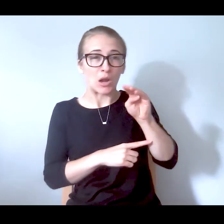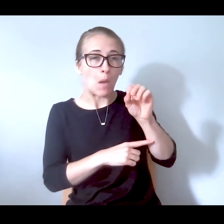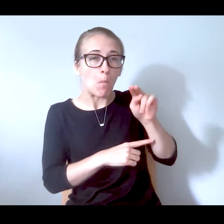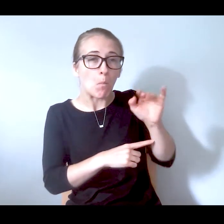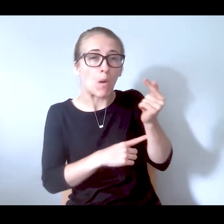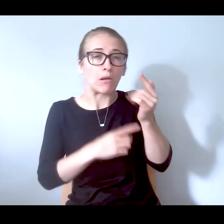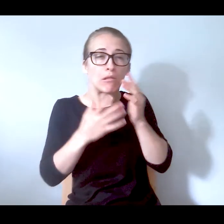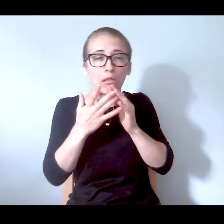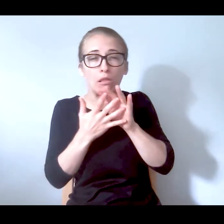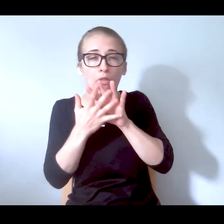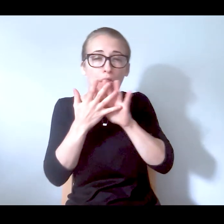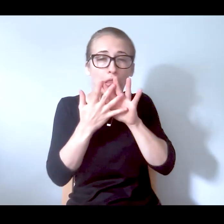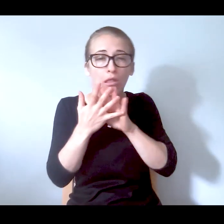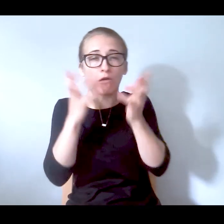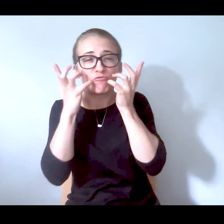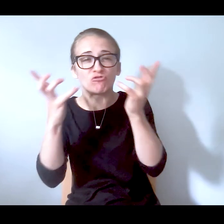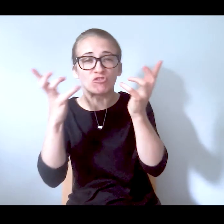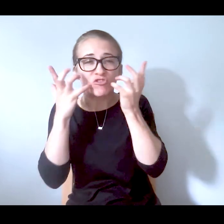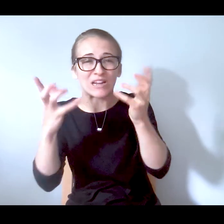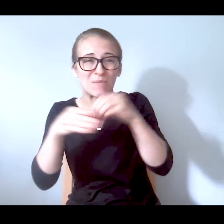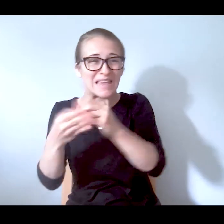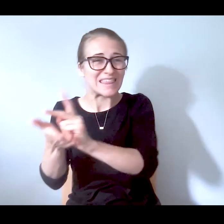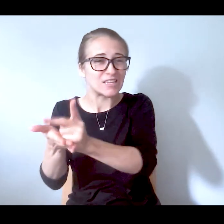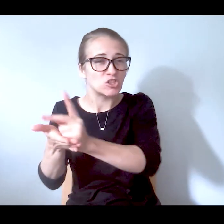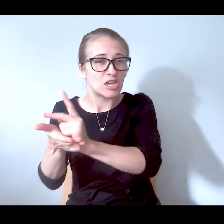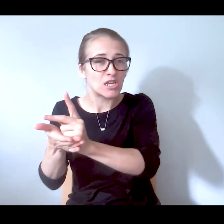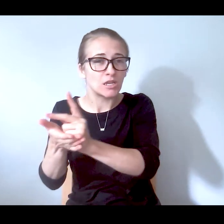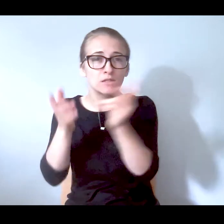my kitchen, and because of the workshops I'm going